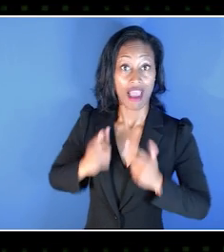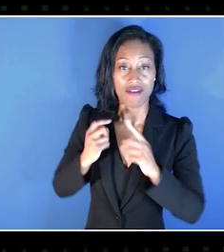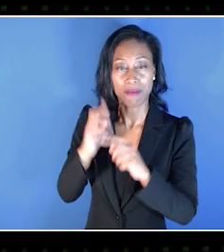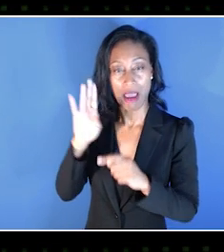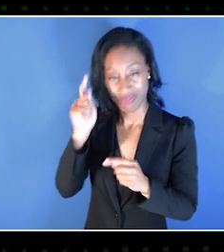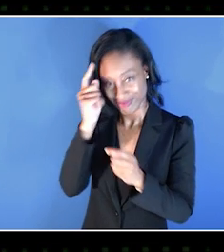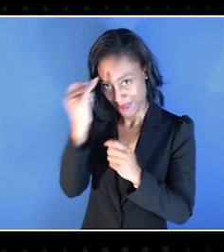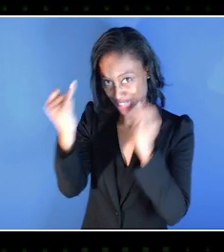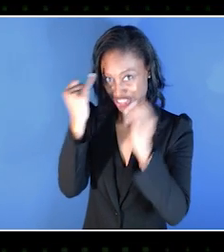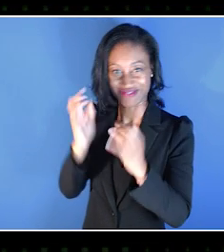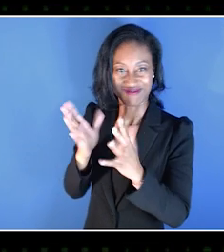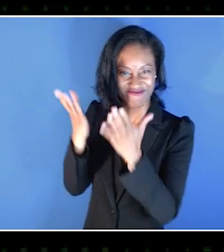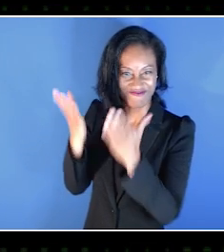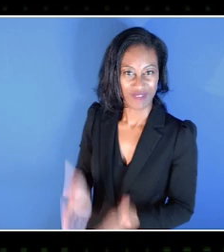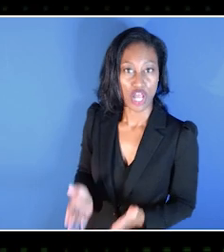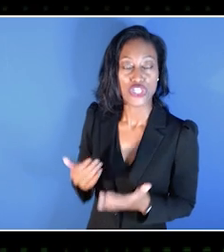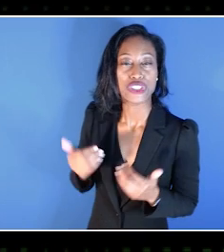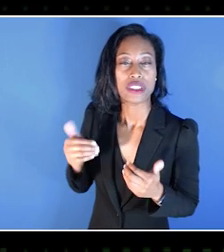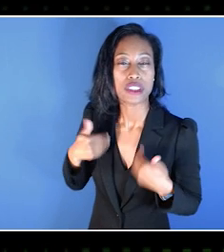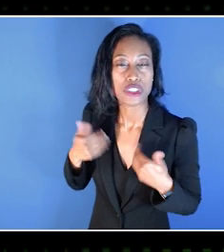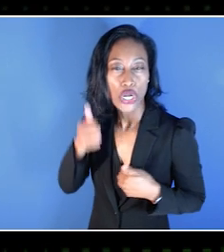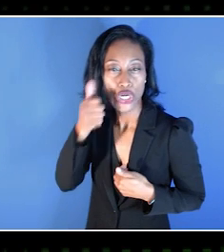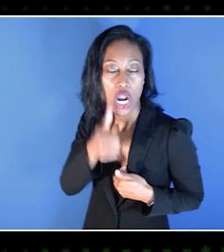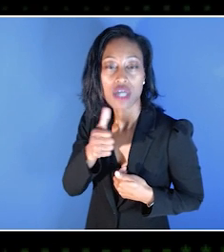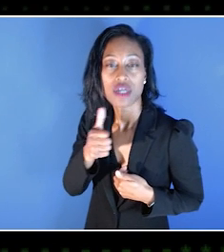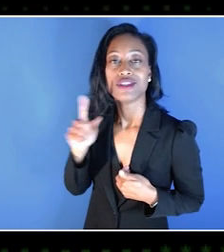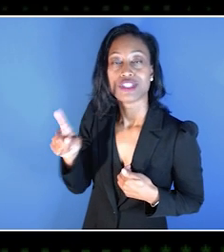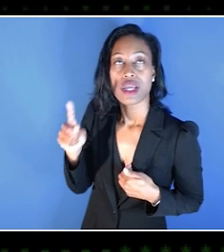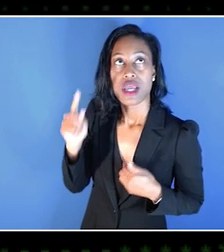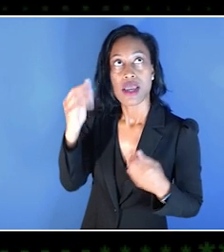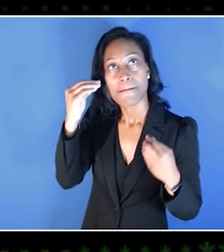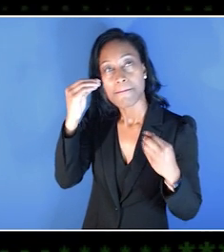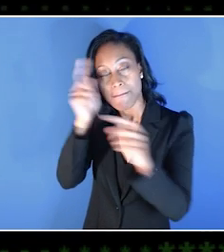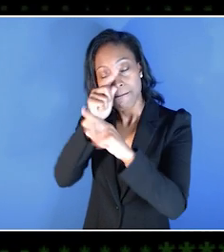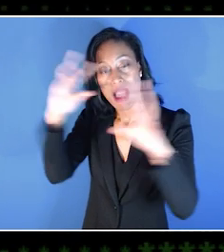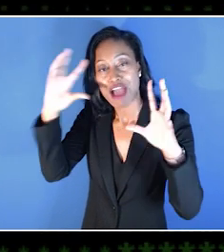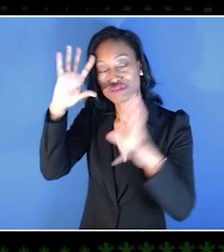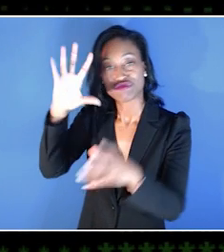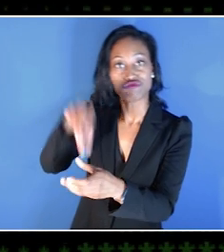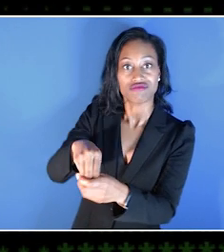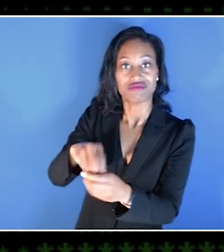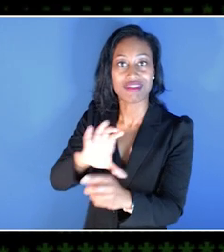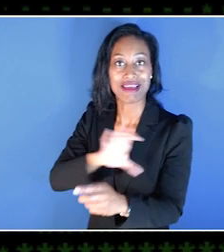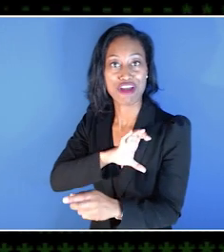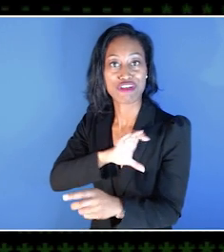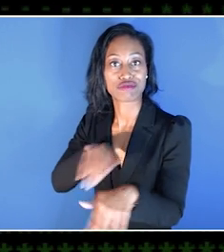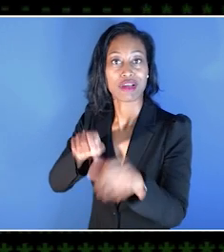She imagines these stories and embodies the different characters that take the lead of the stories.